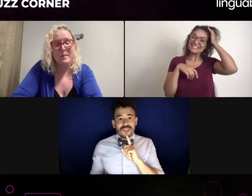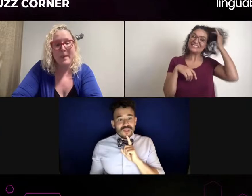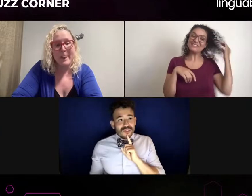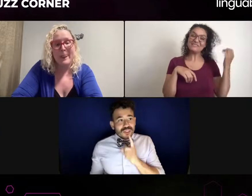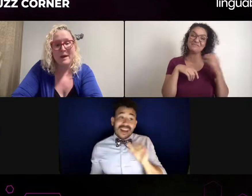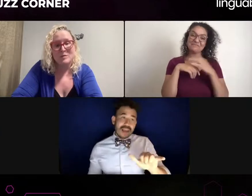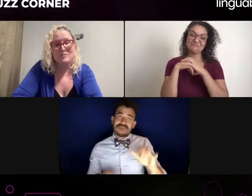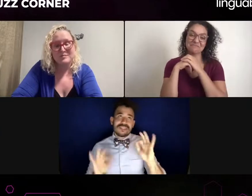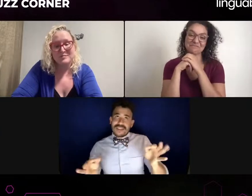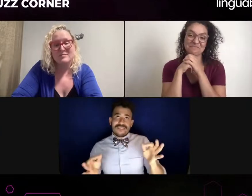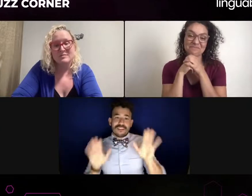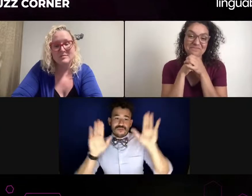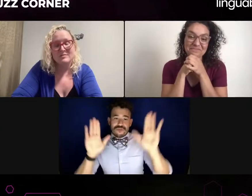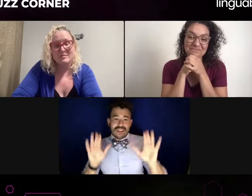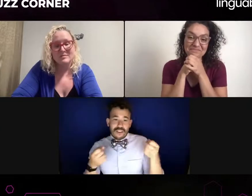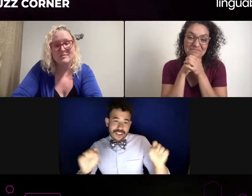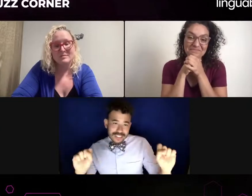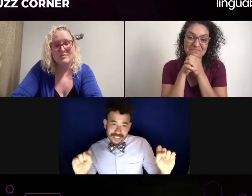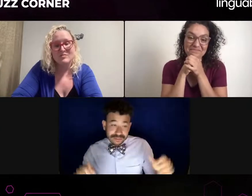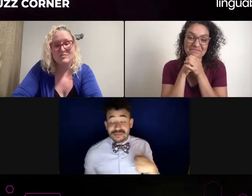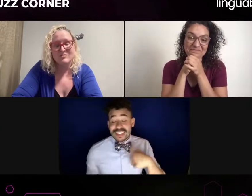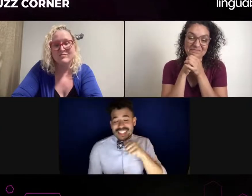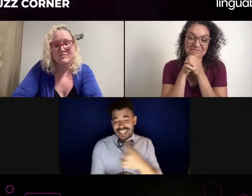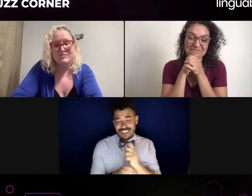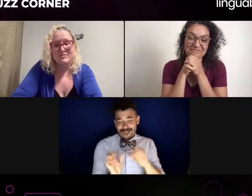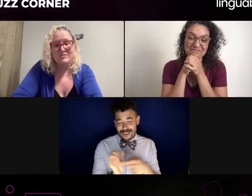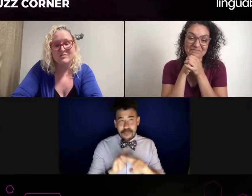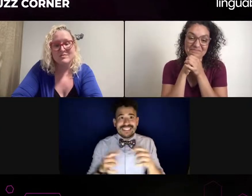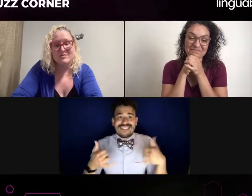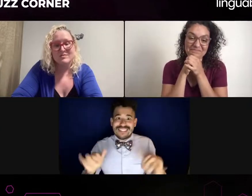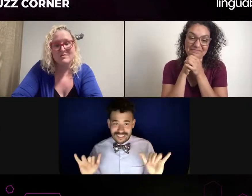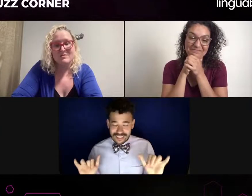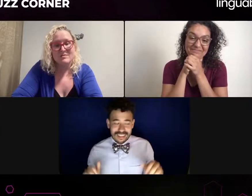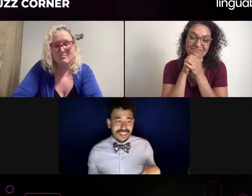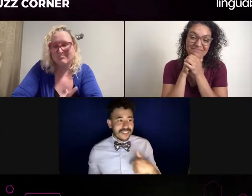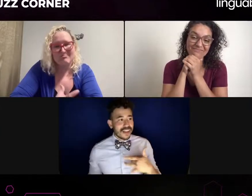or are you the wall between me and the person? You know, that's